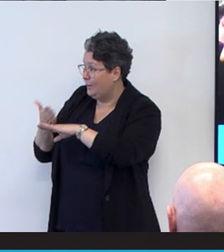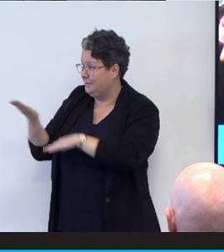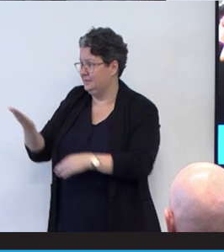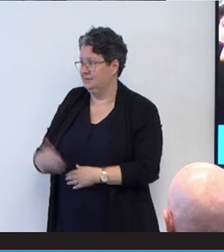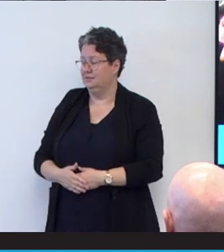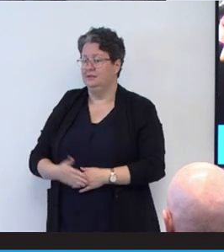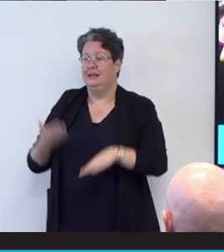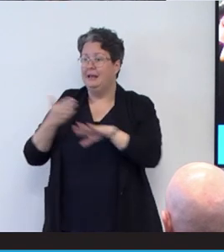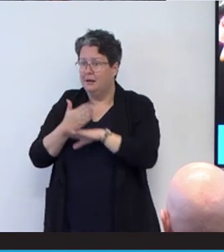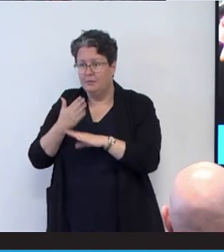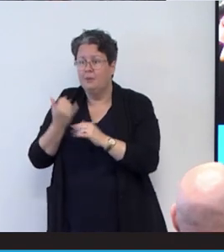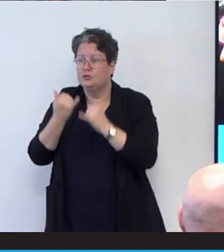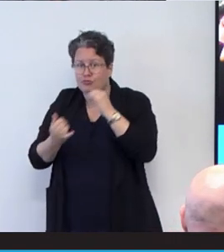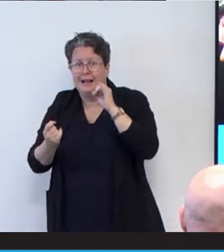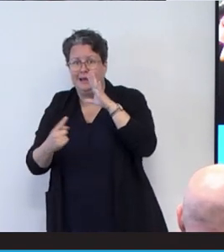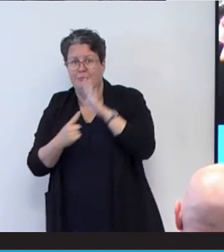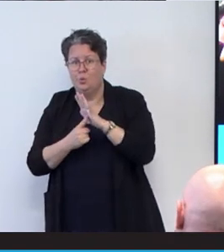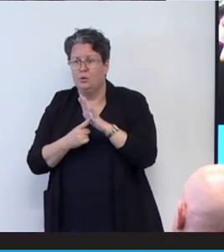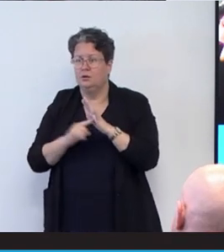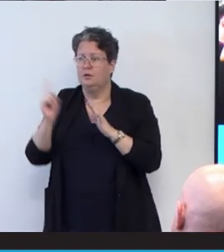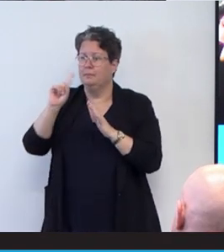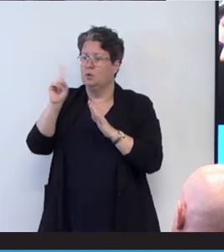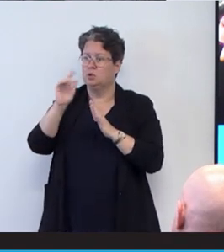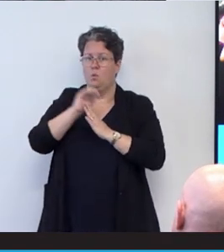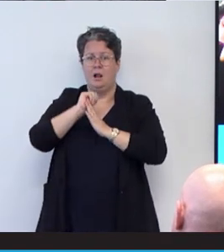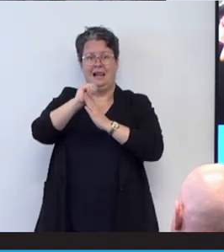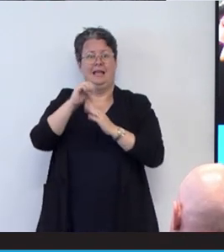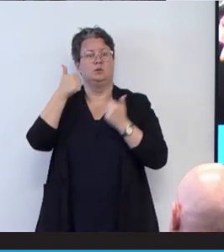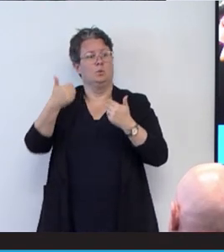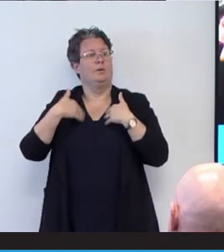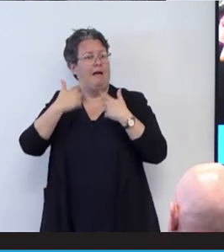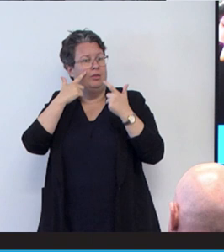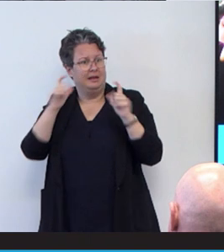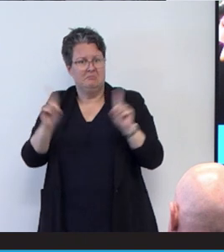right? Because what leads to good health care? I mean, we talk about things like physical